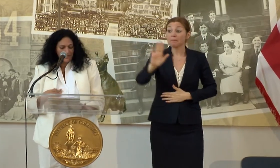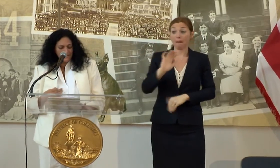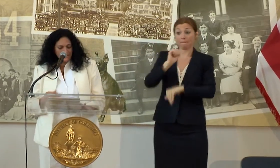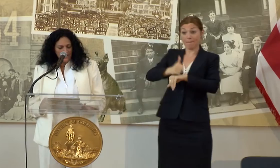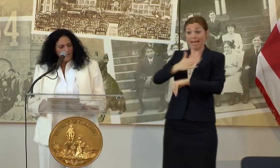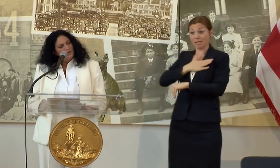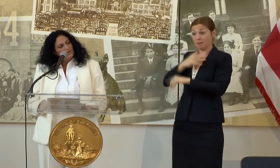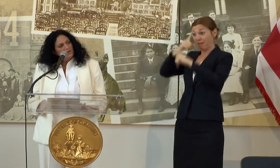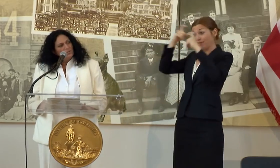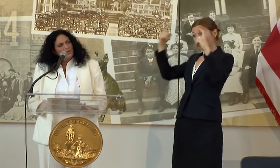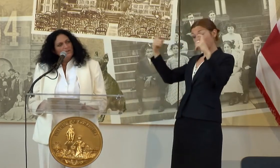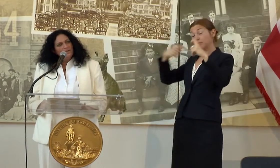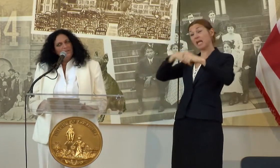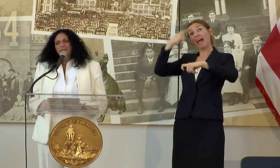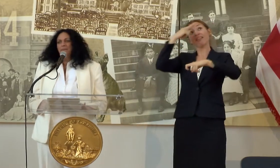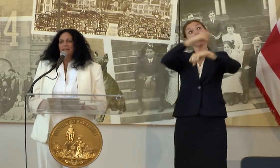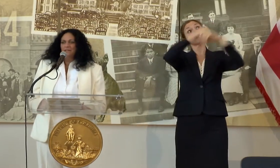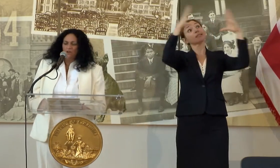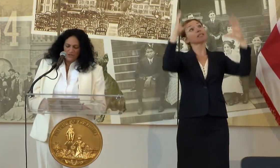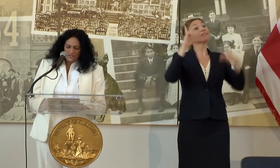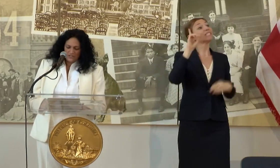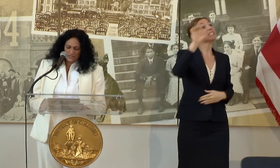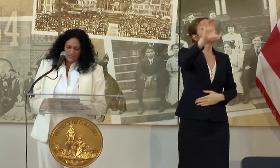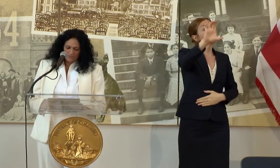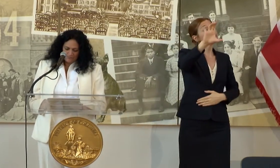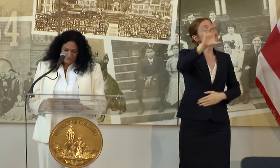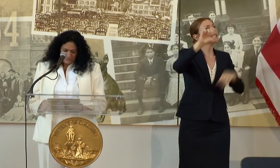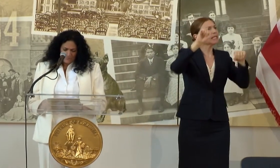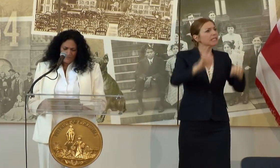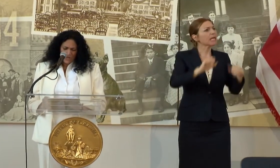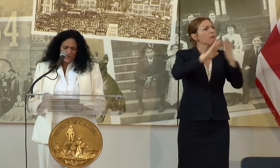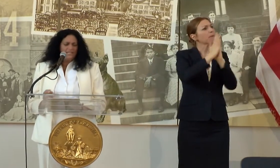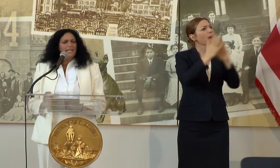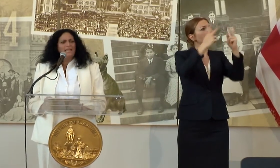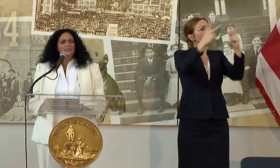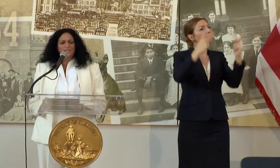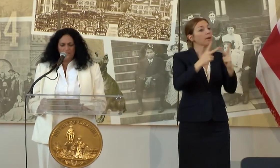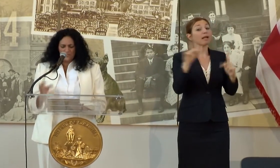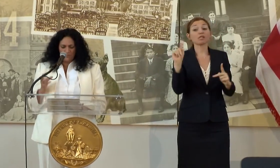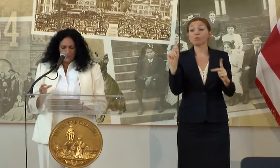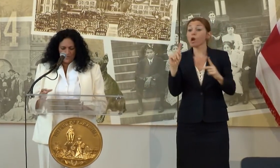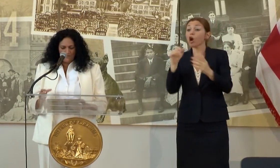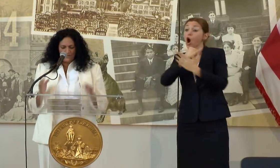PLACE WHERE INDEPENDENT ARTISTS COULD ENGAGE IN A SUPPORTIVE AND